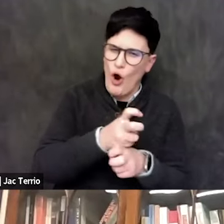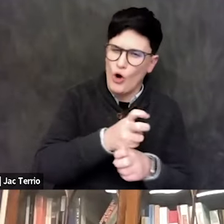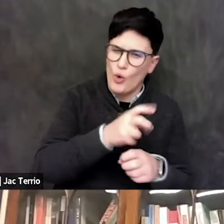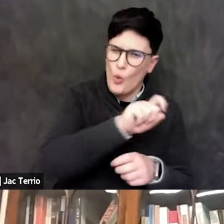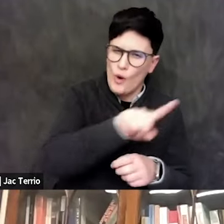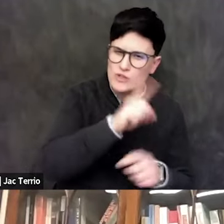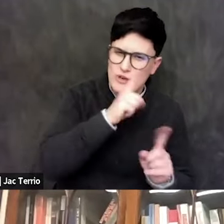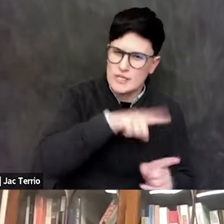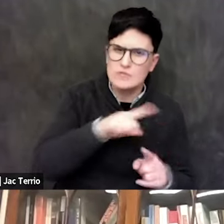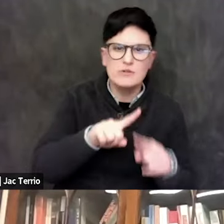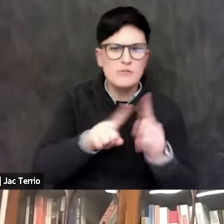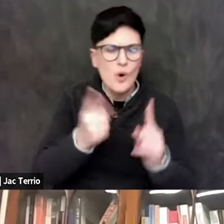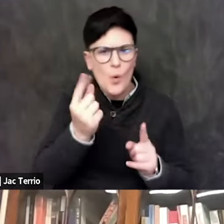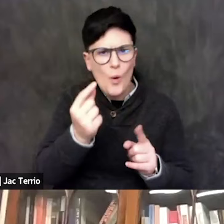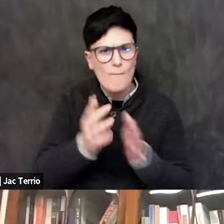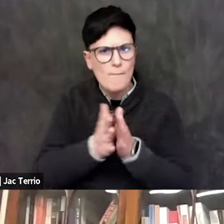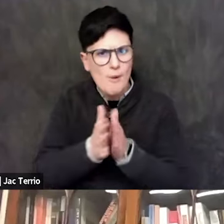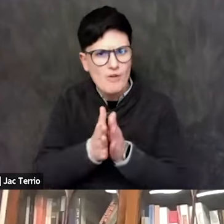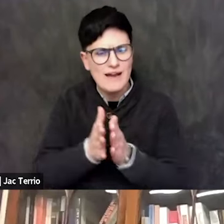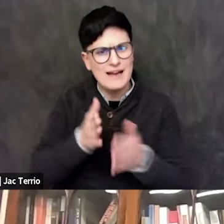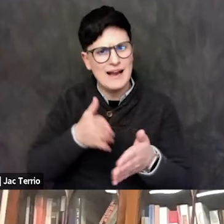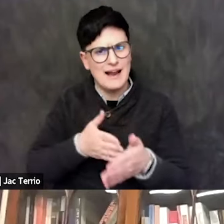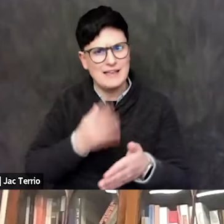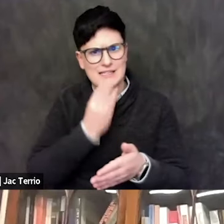of the anti-Israel sentiment right now? Is it...